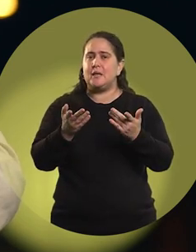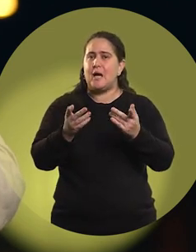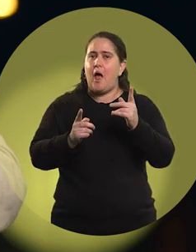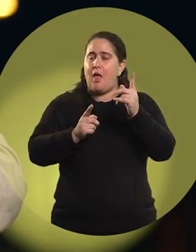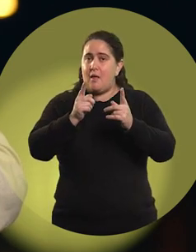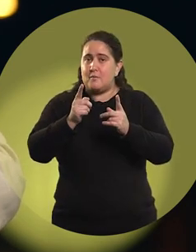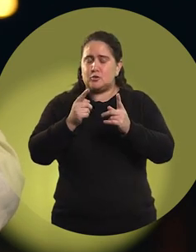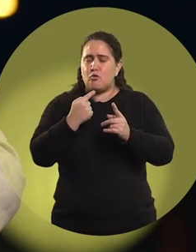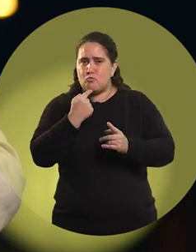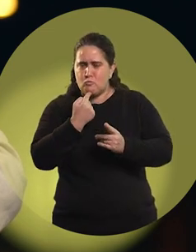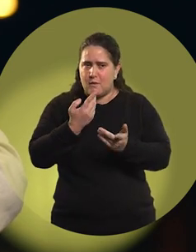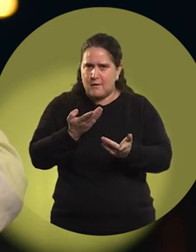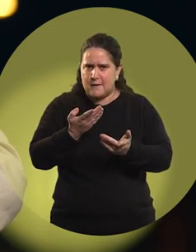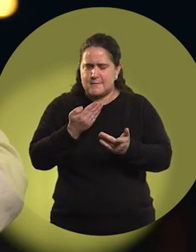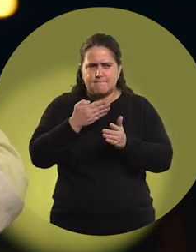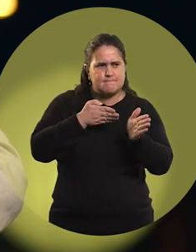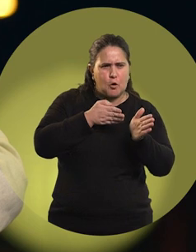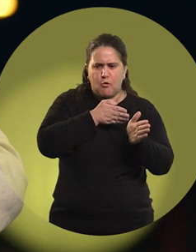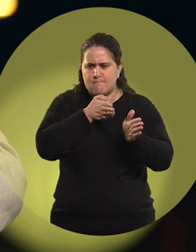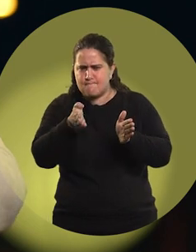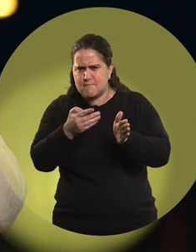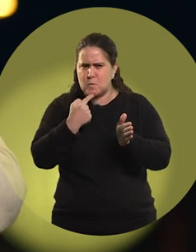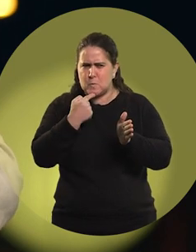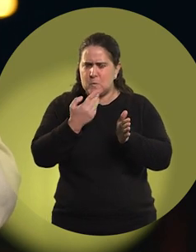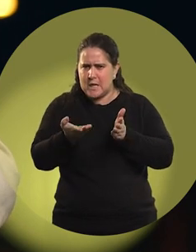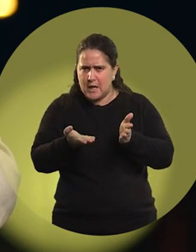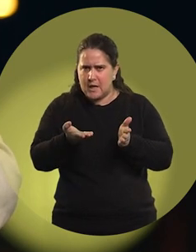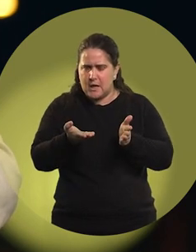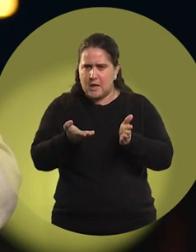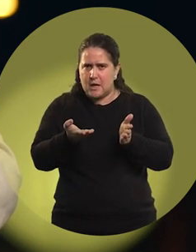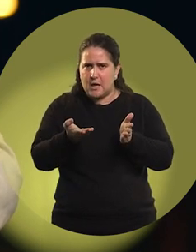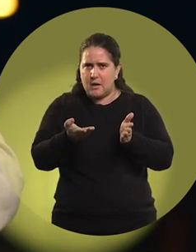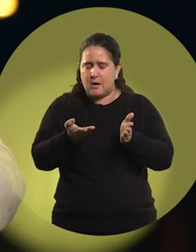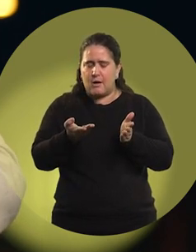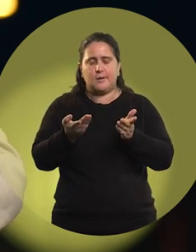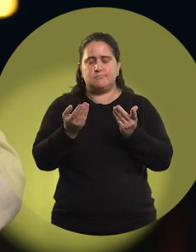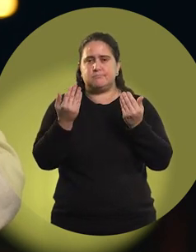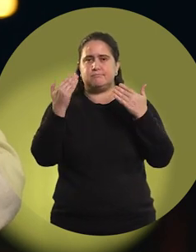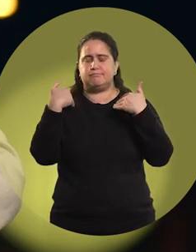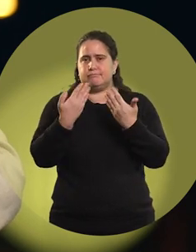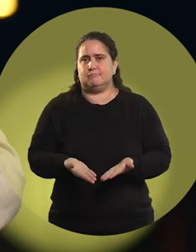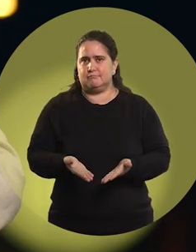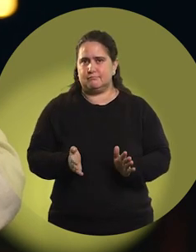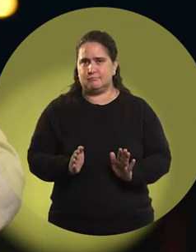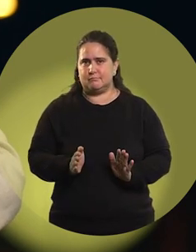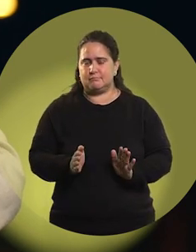if at any time I doubted the path I chose, I covered myself in sand.